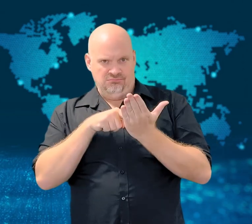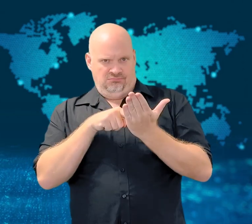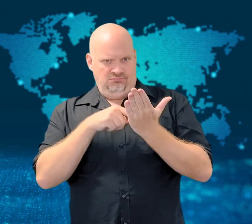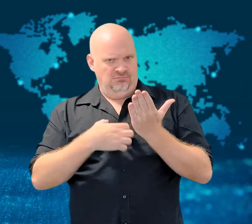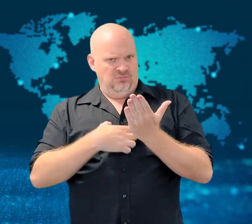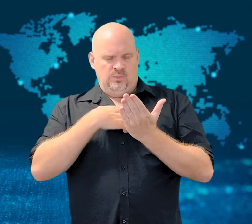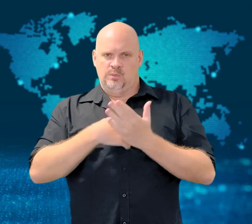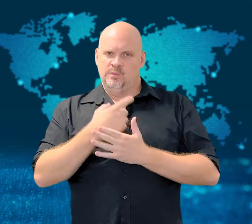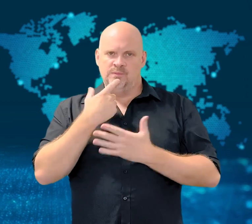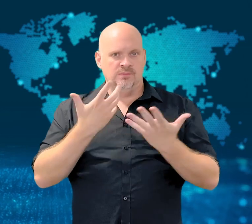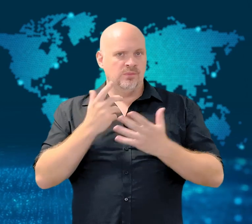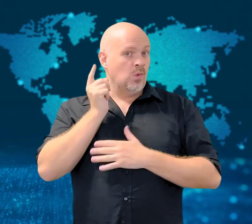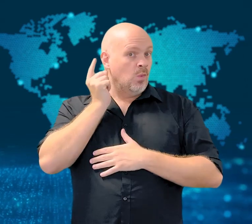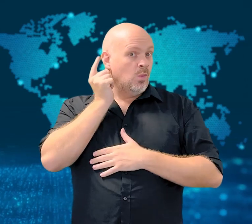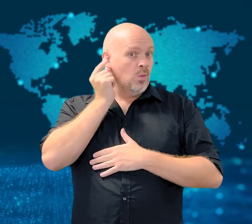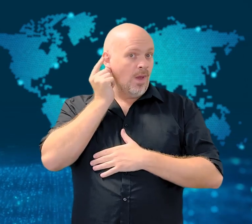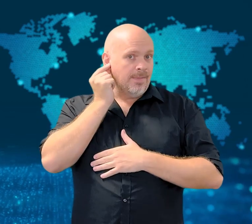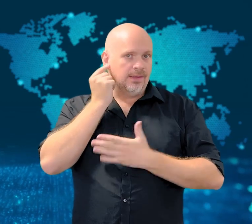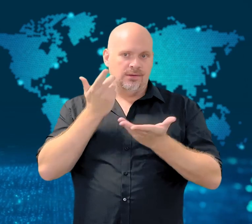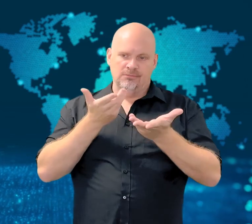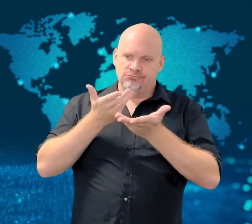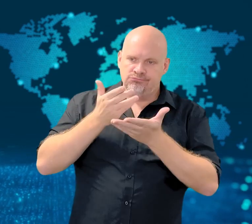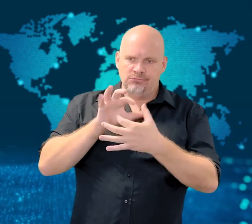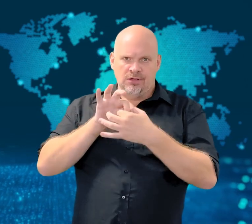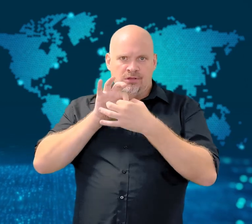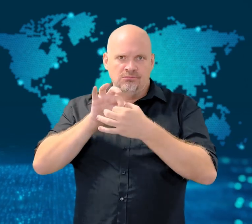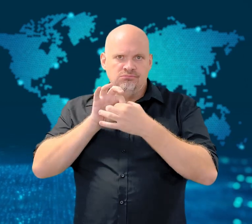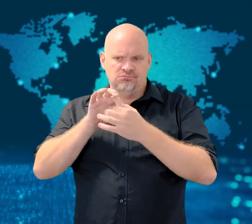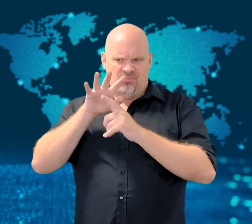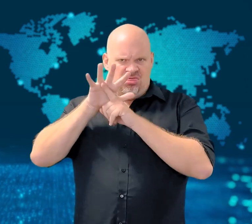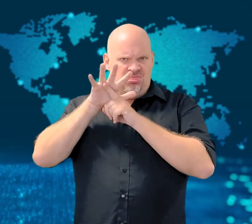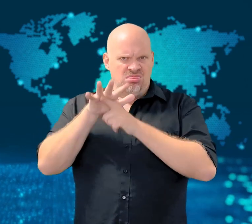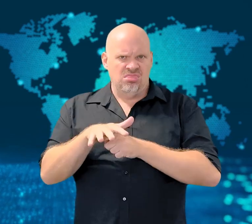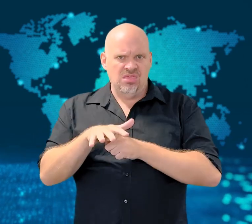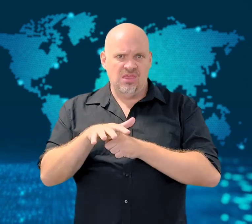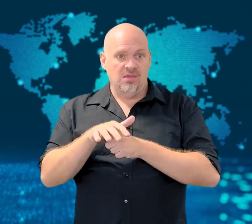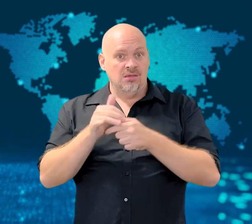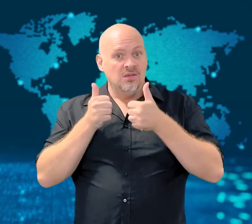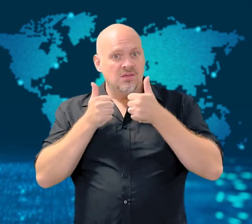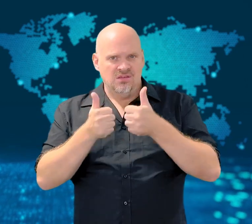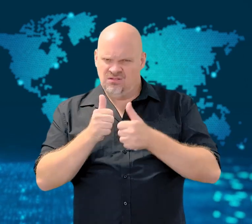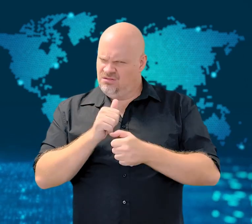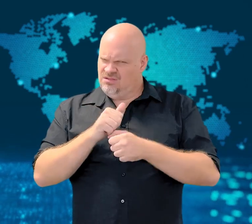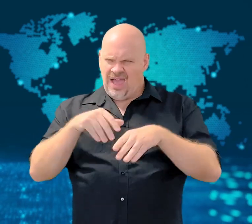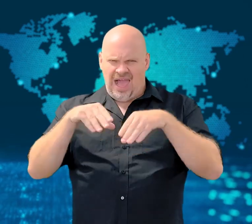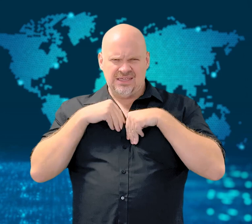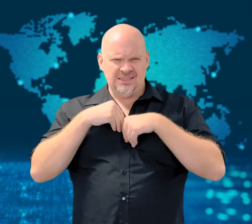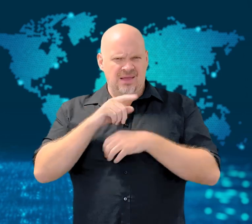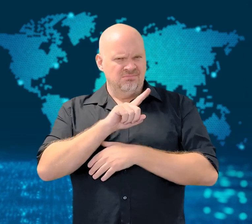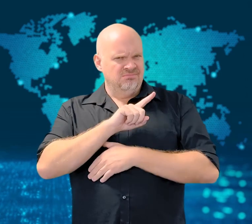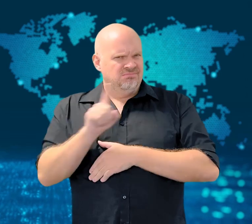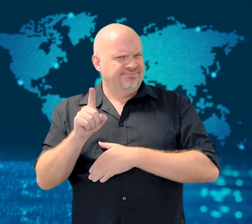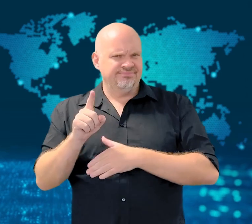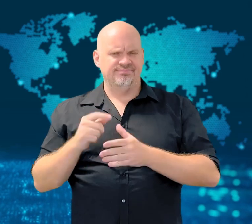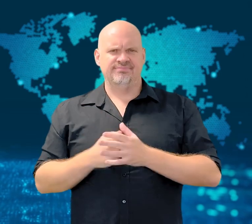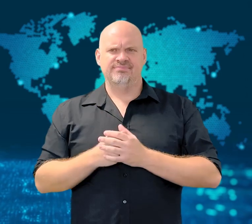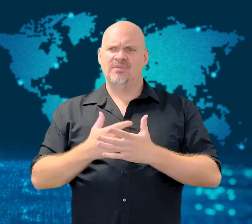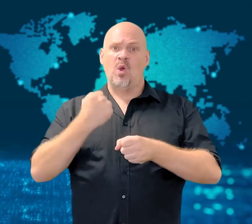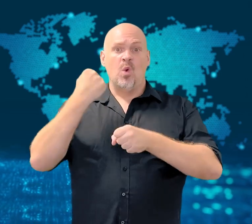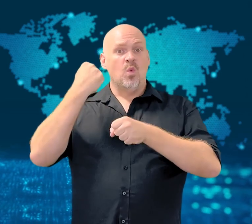She called the treatment of women "unacceptable" and stated that "there is no place for sexual harassment"